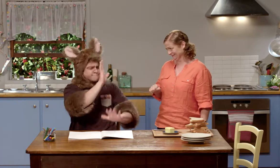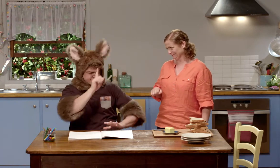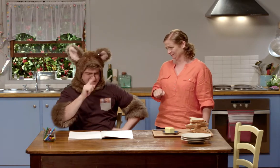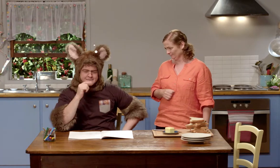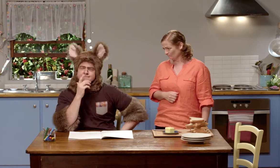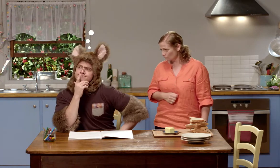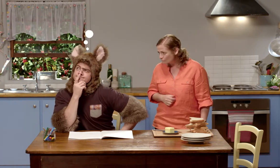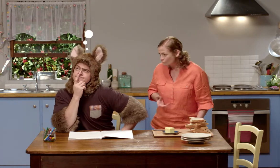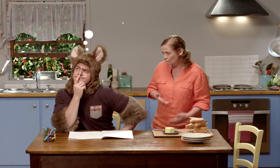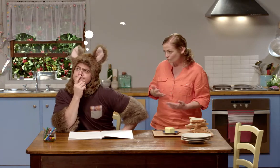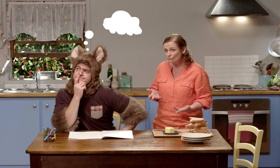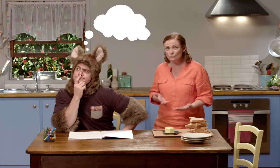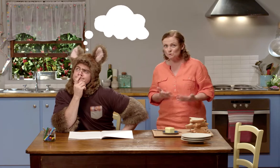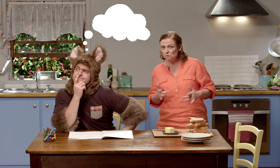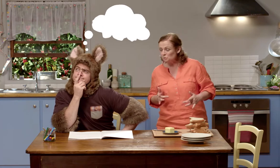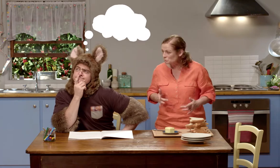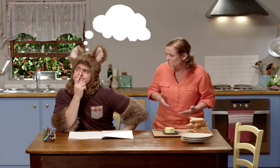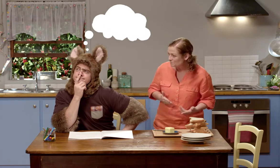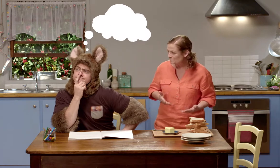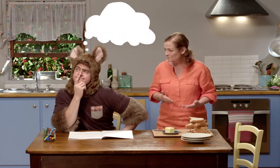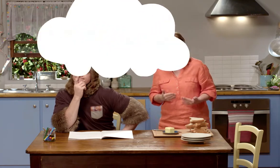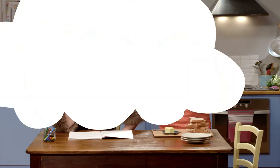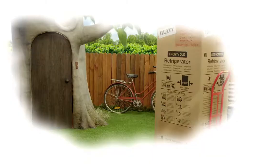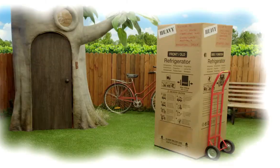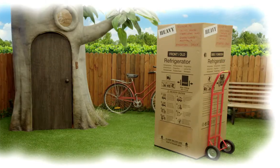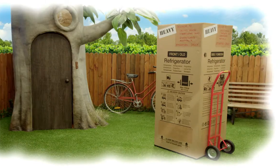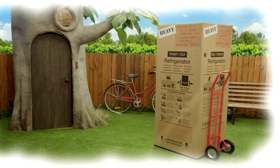Hmm.